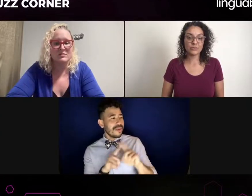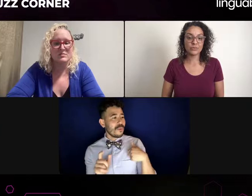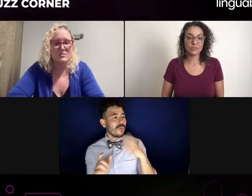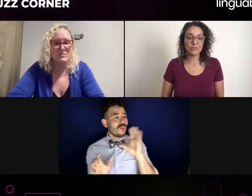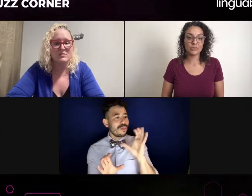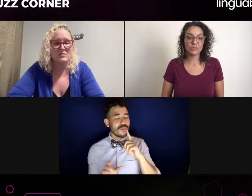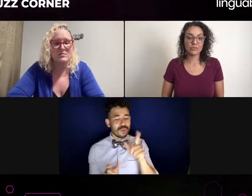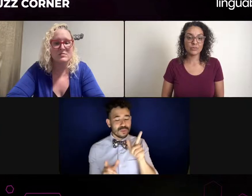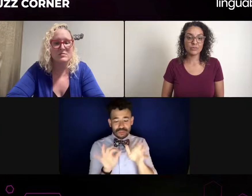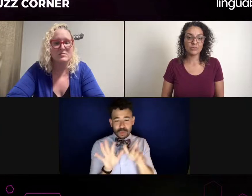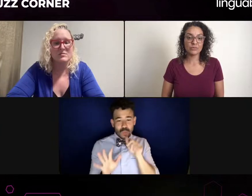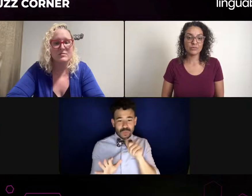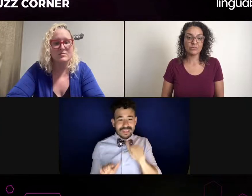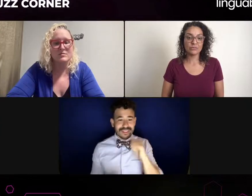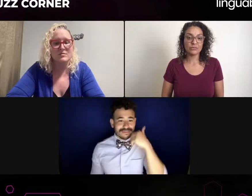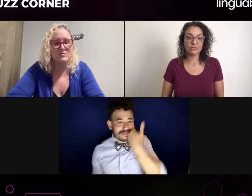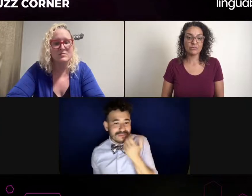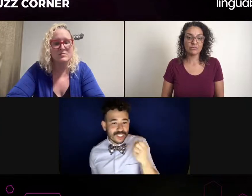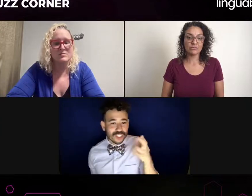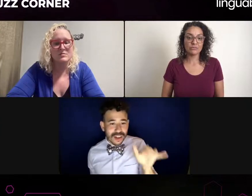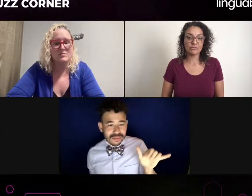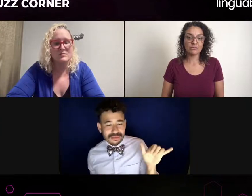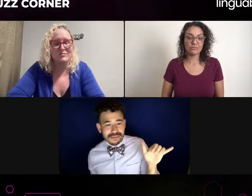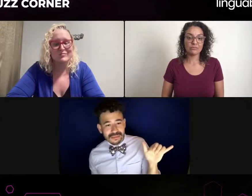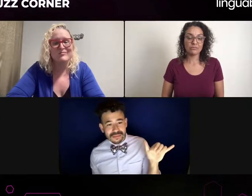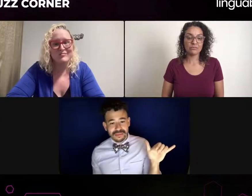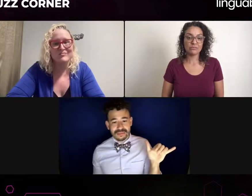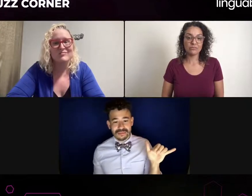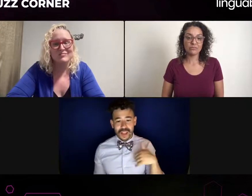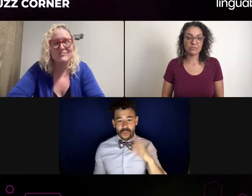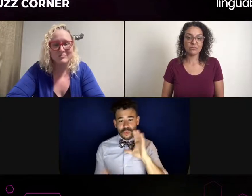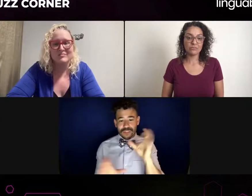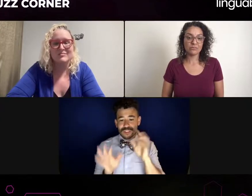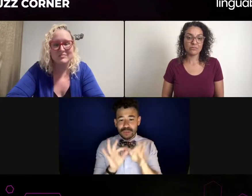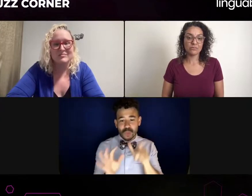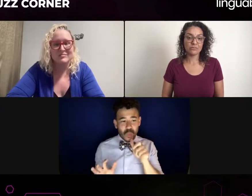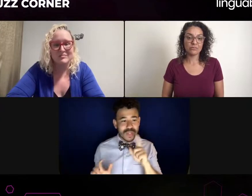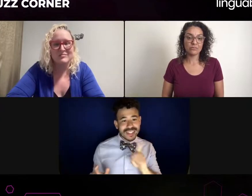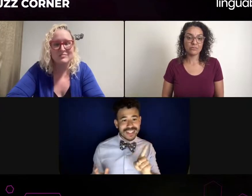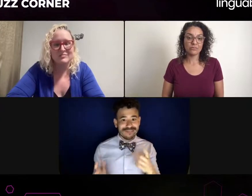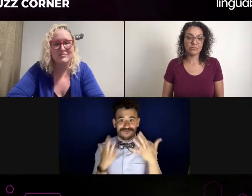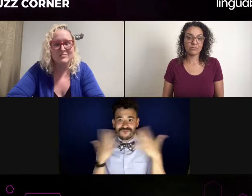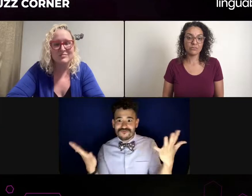the same interpreter is the same frame. It's the same. I don't know.